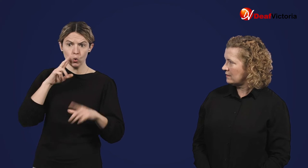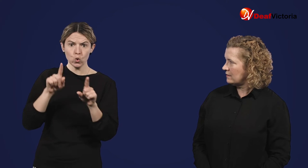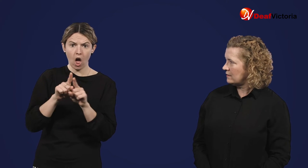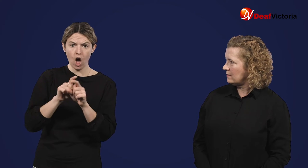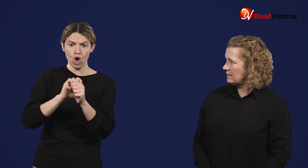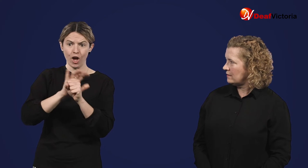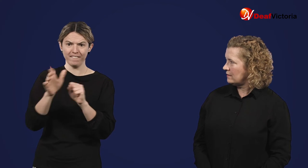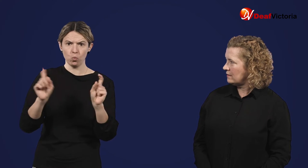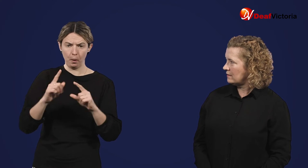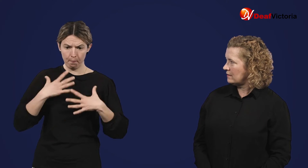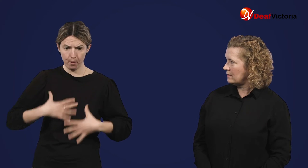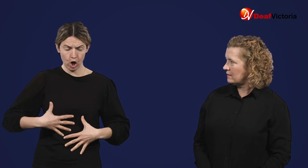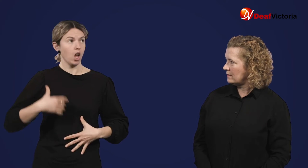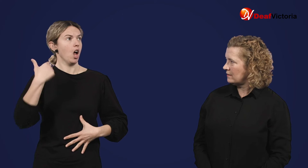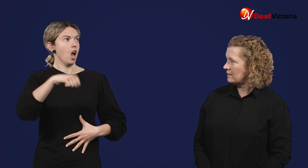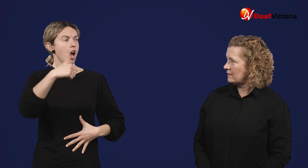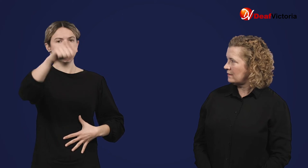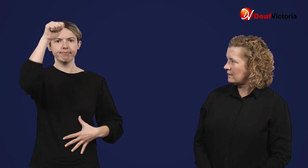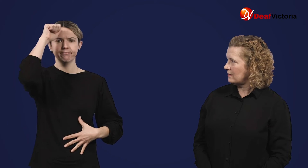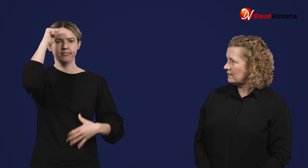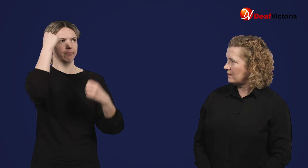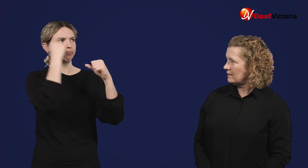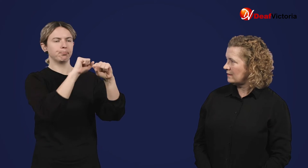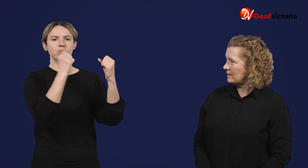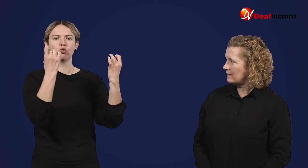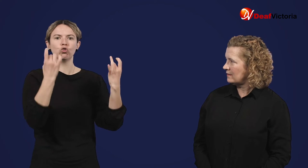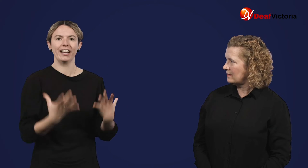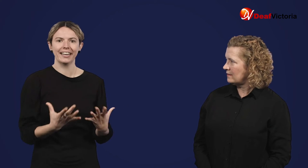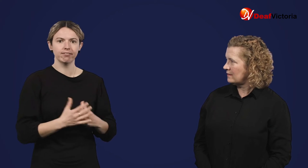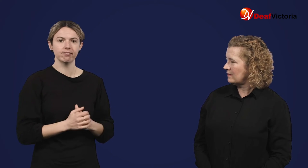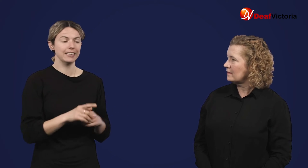so that your body is ready to defend against it.